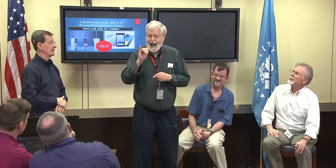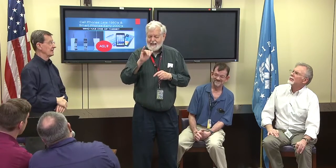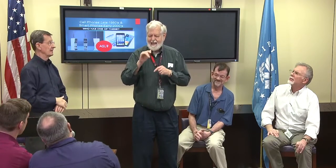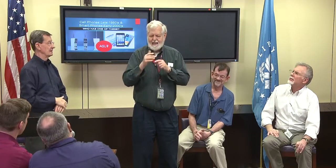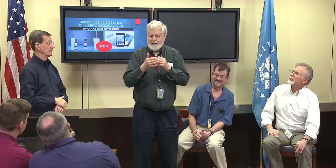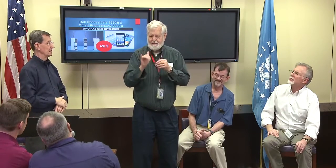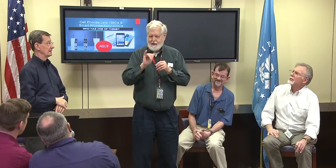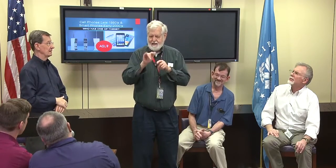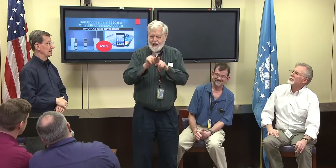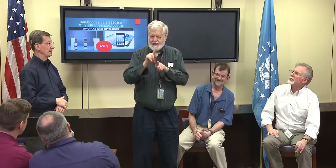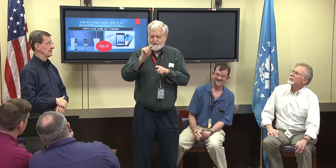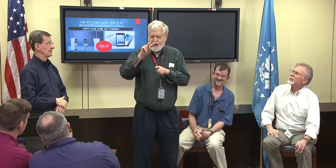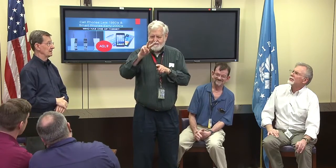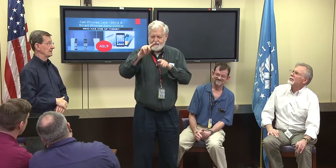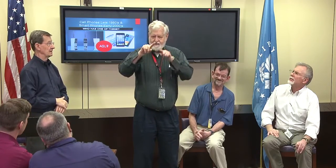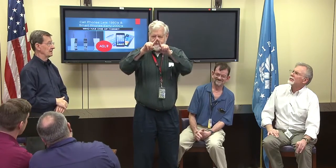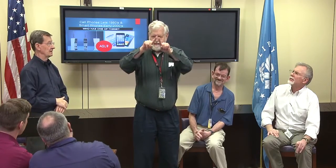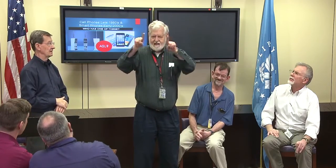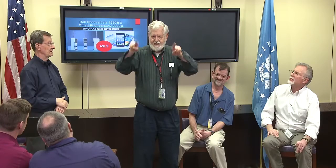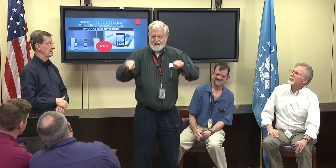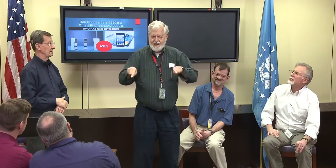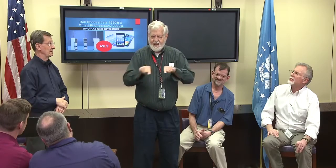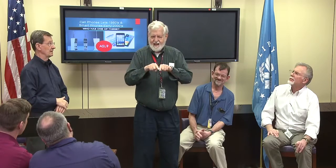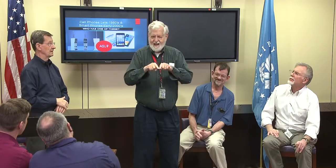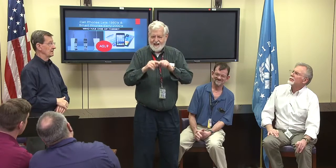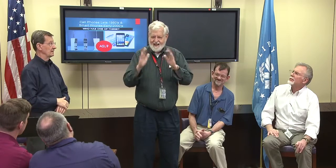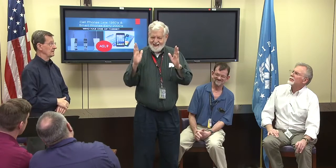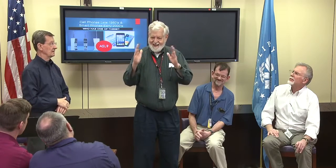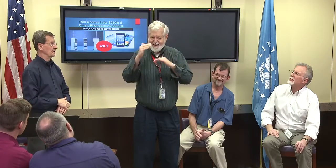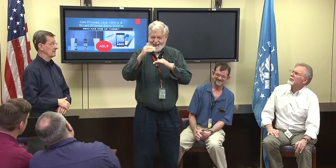This is Toby speaking and saying I remember the C phone,